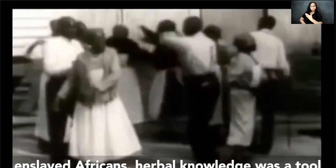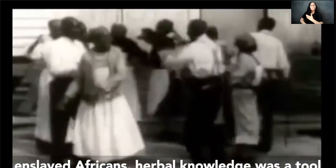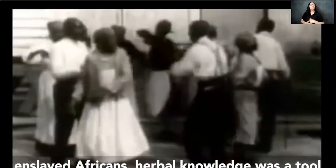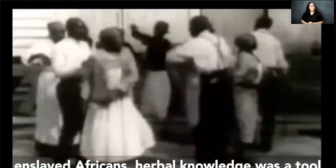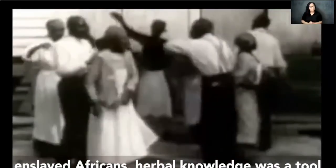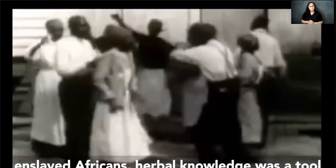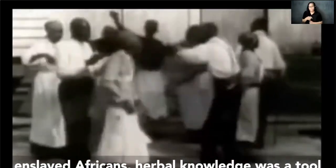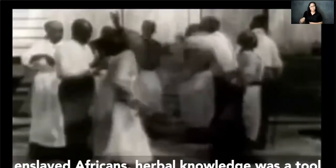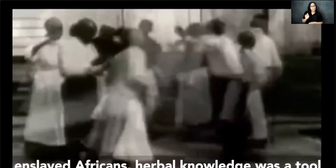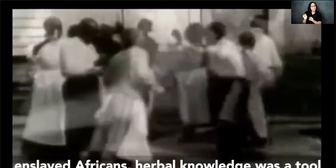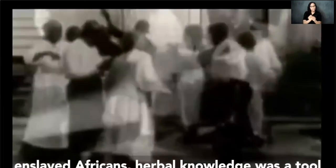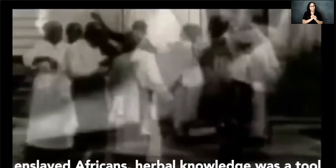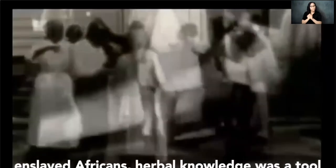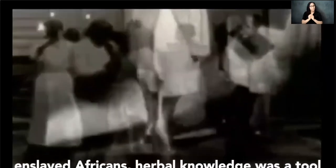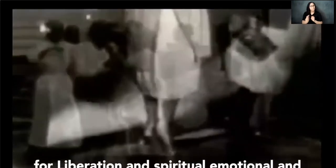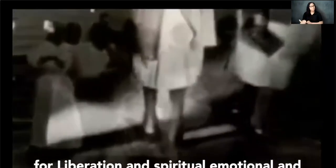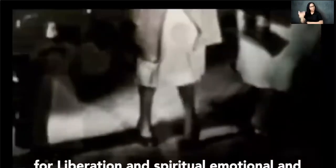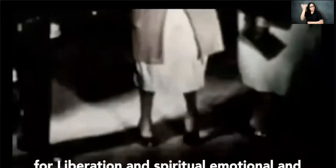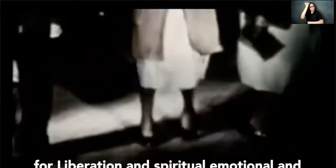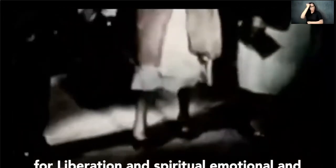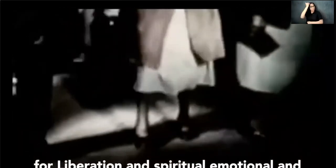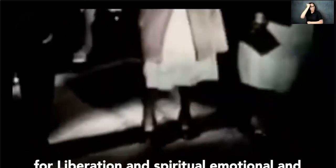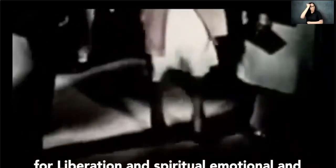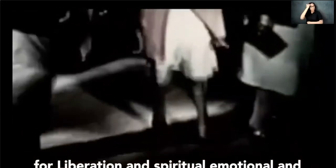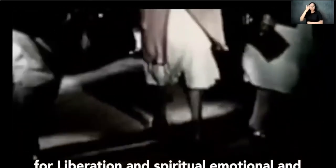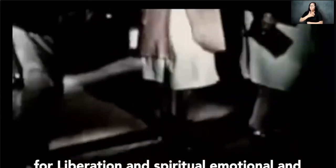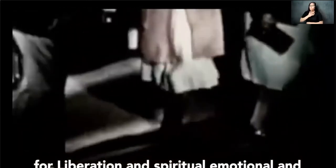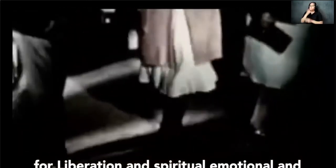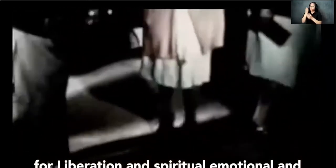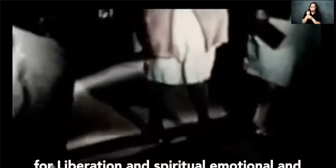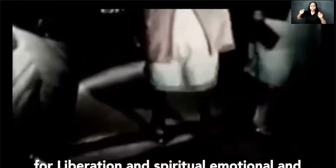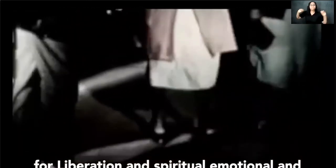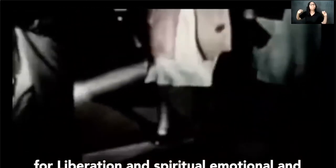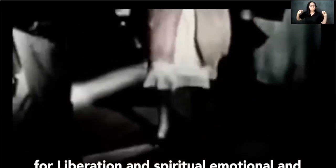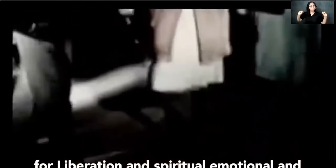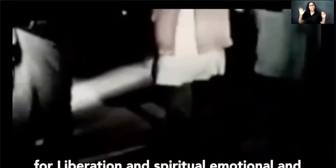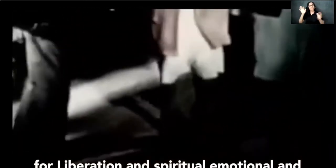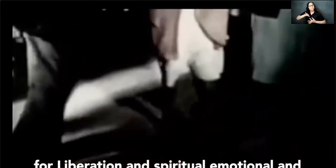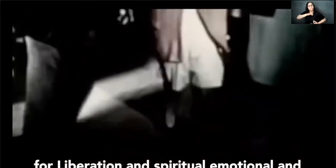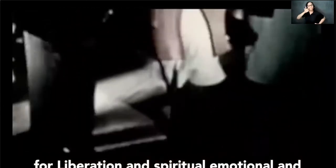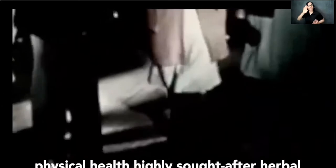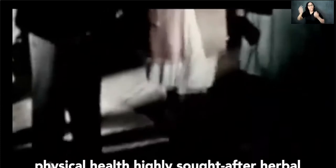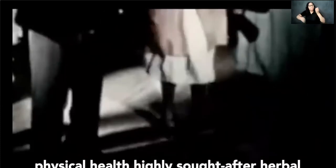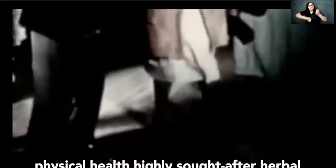herbal knowledge was a tool for liberation and spiritual emotional and physical health